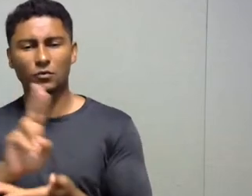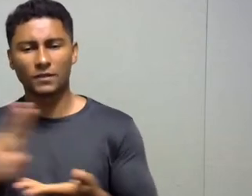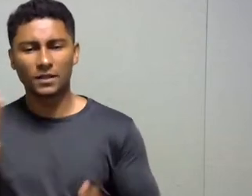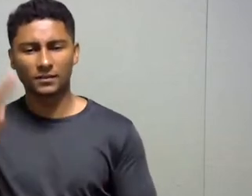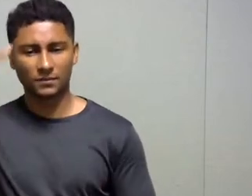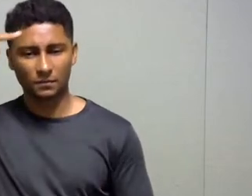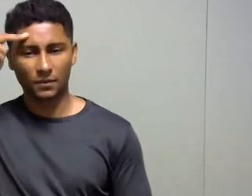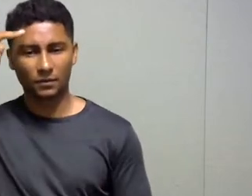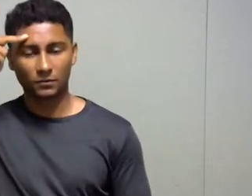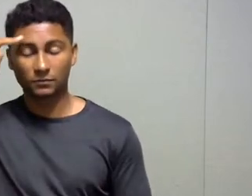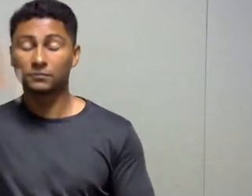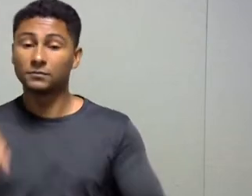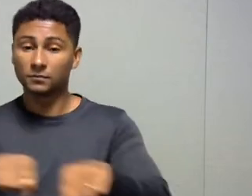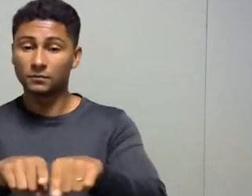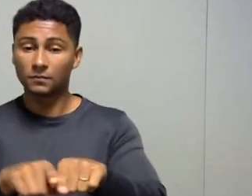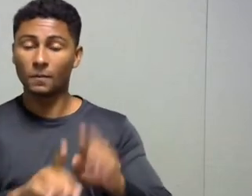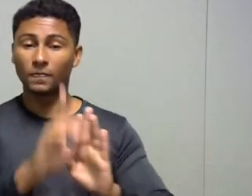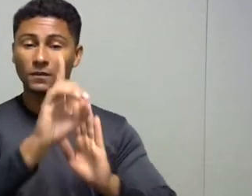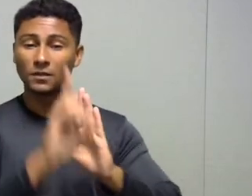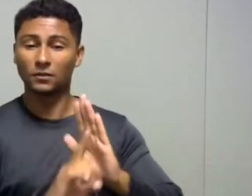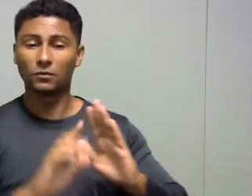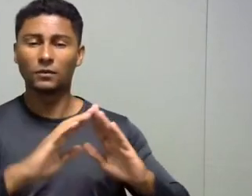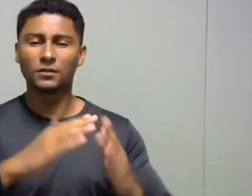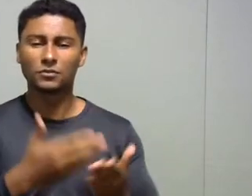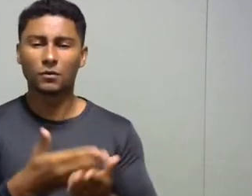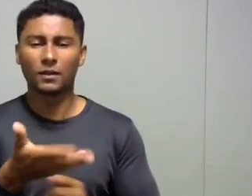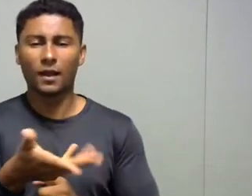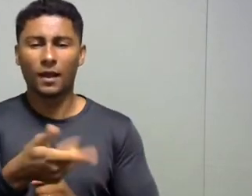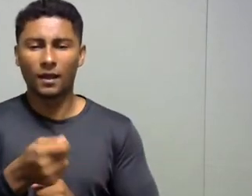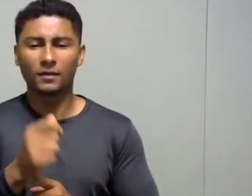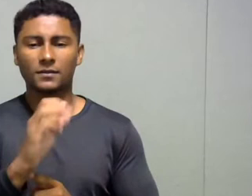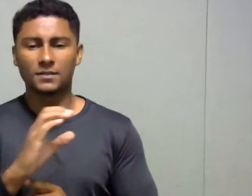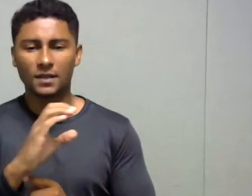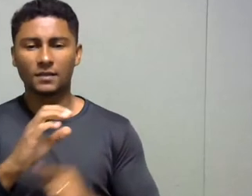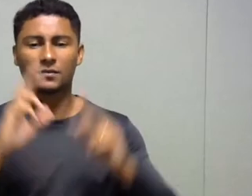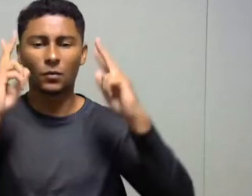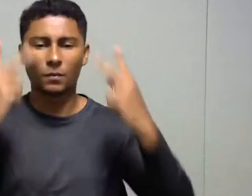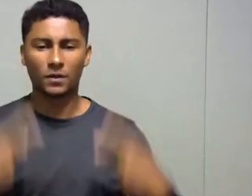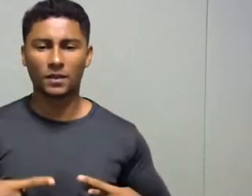and director of the School of Arts, Sciences and Humanities at USP.